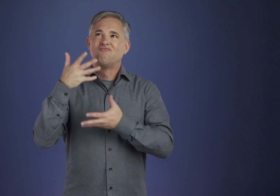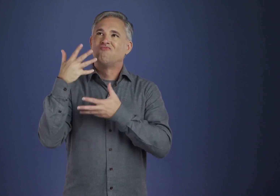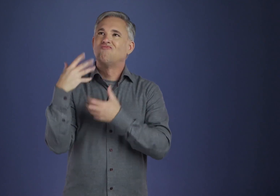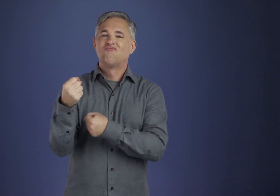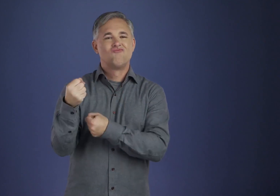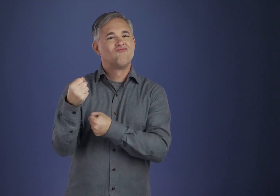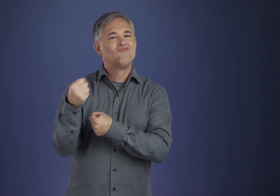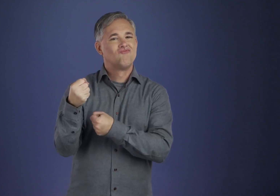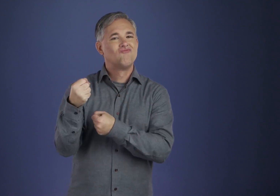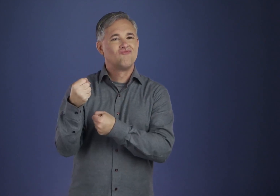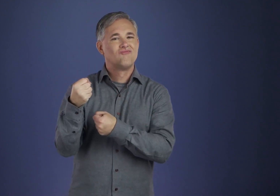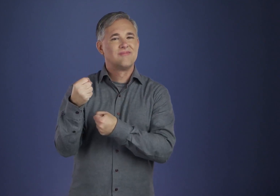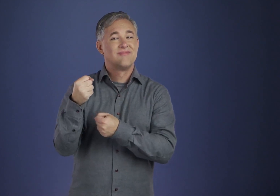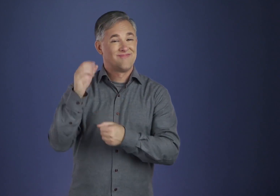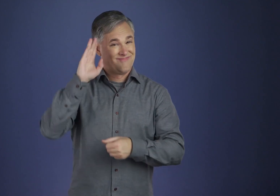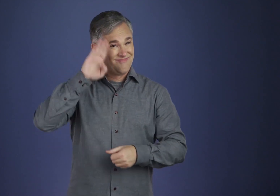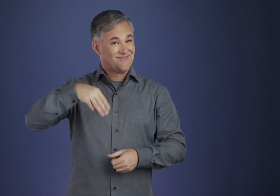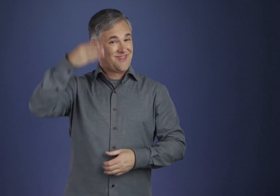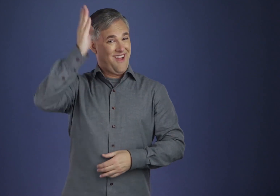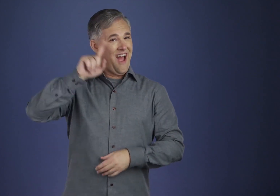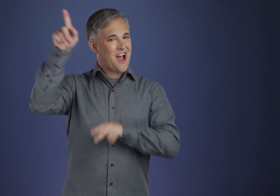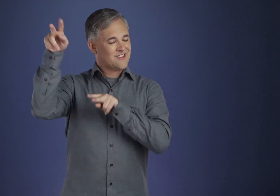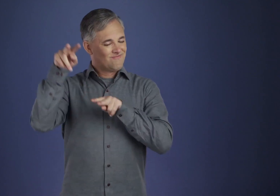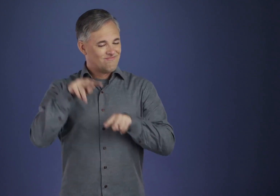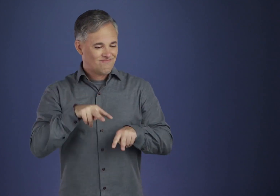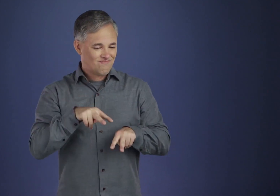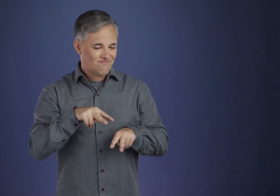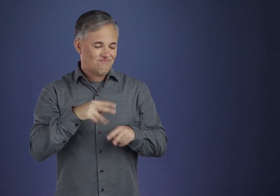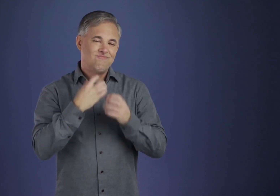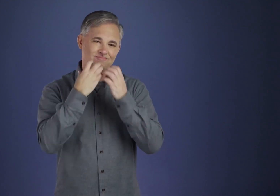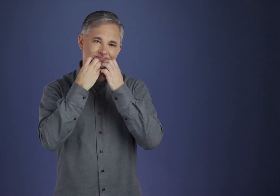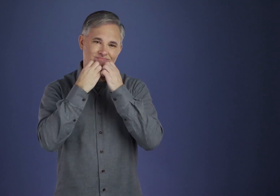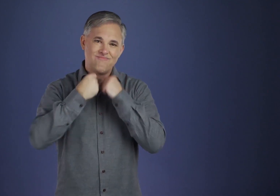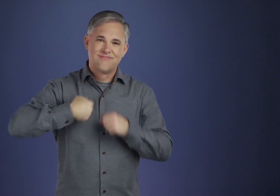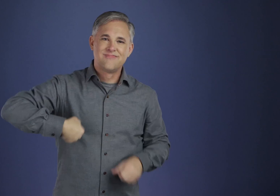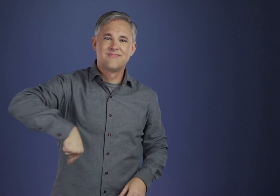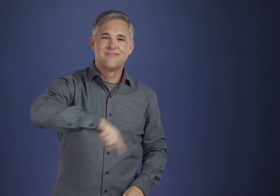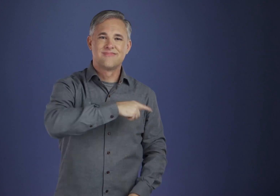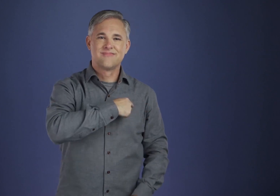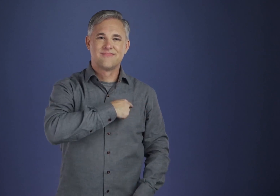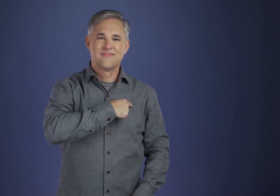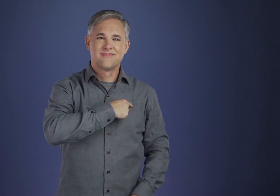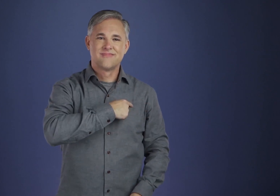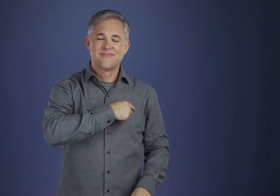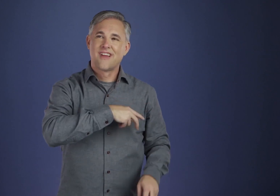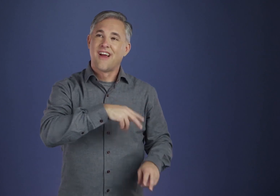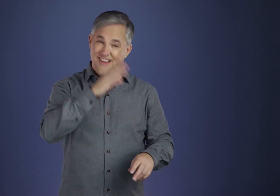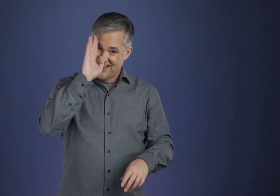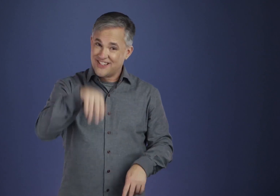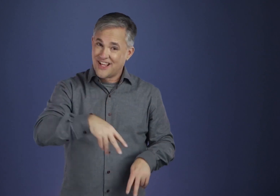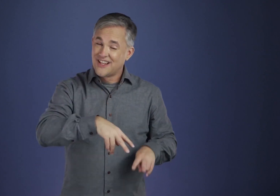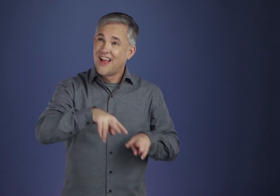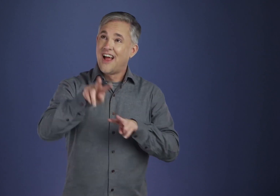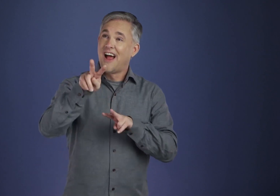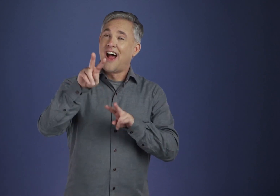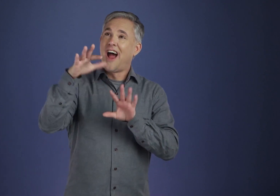We know that God lovingly watches over us. We know that when we turn to Him, all will be well with us,